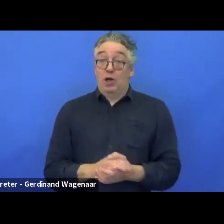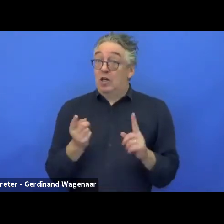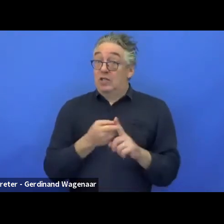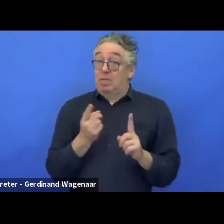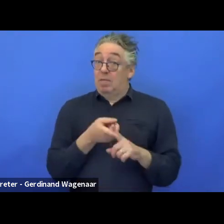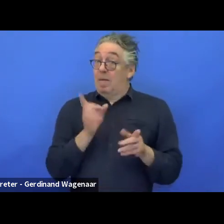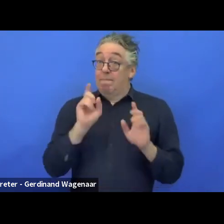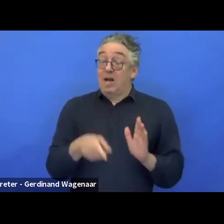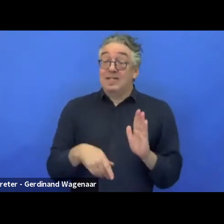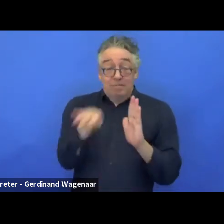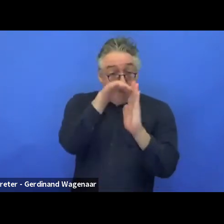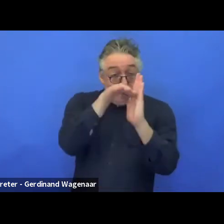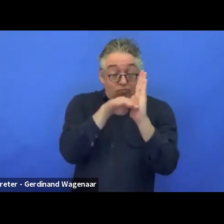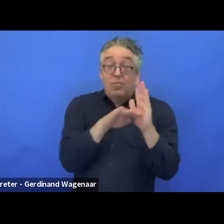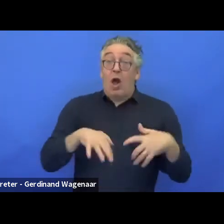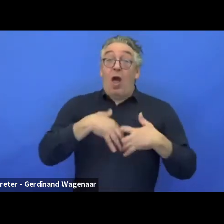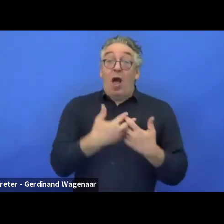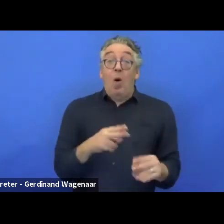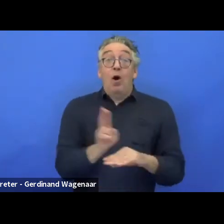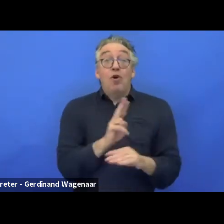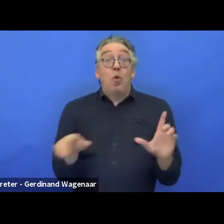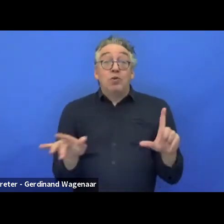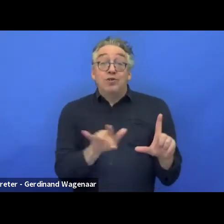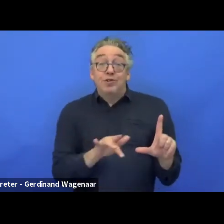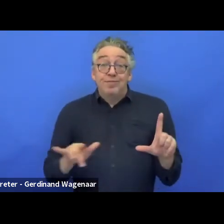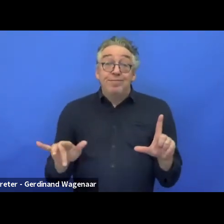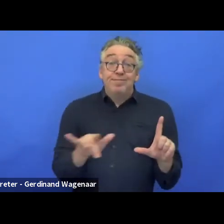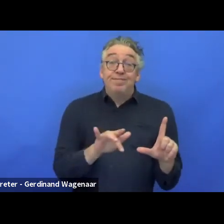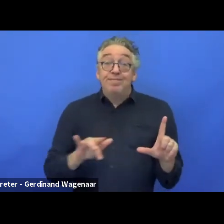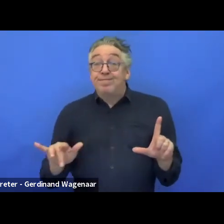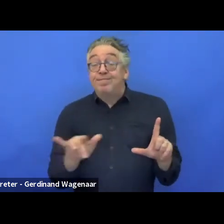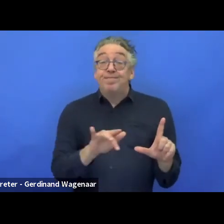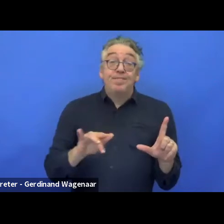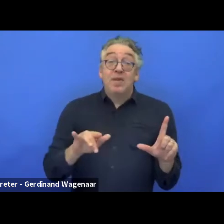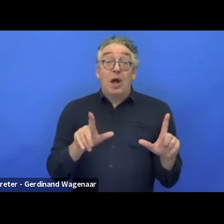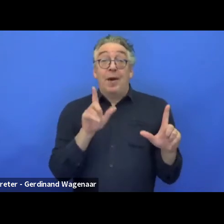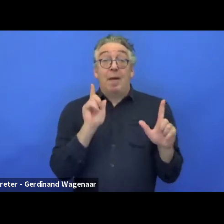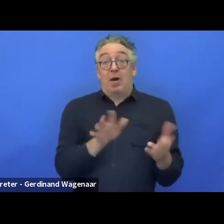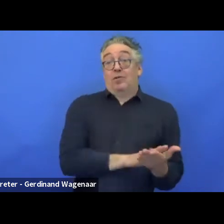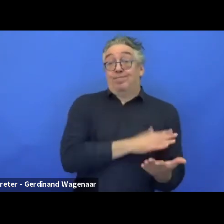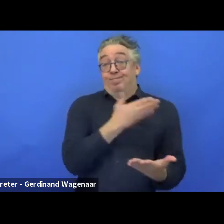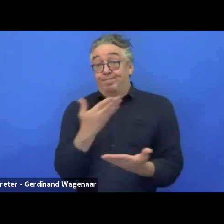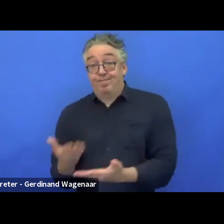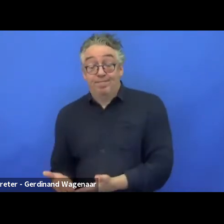that they sign the ethics, that they agree and consent to be taking part in there.